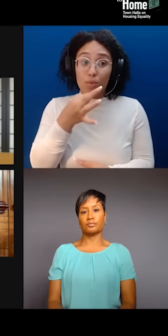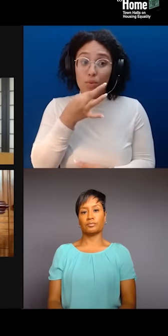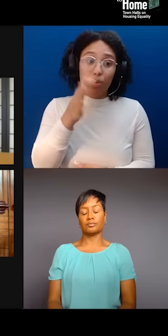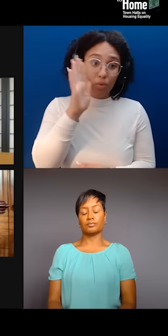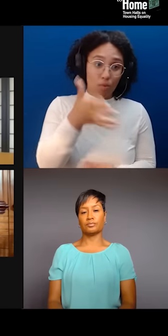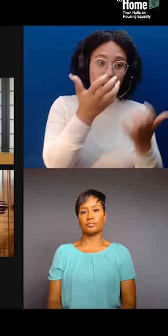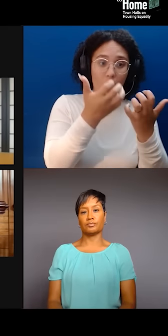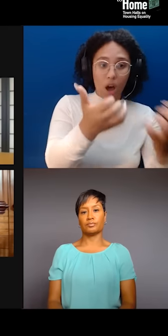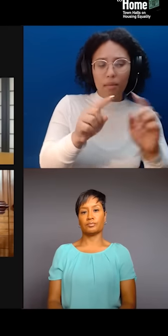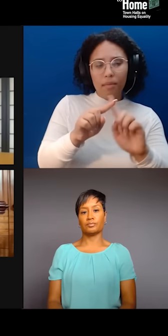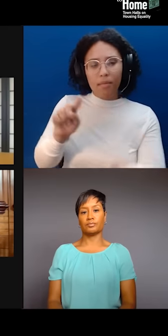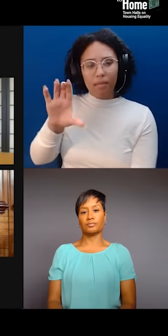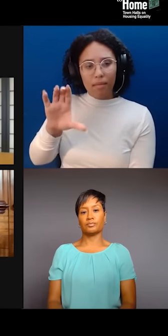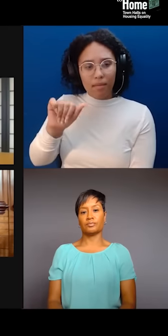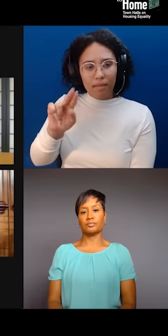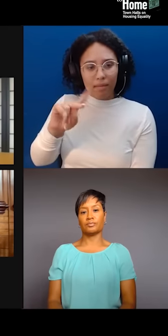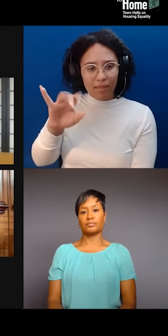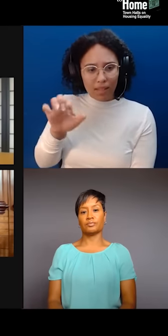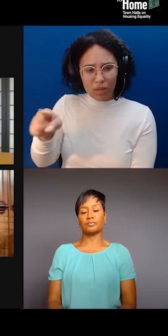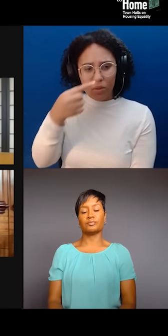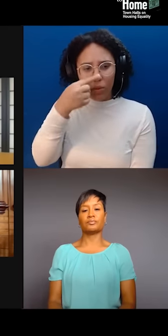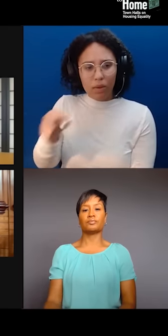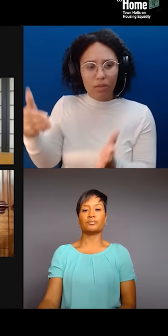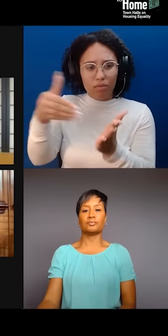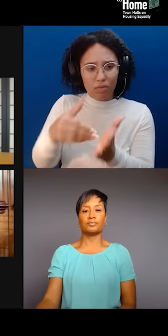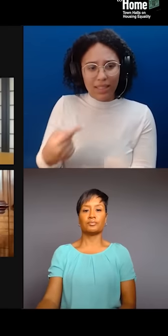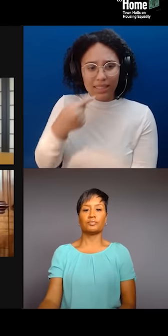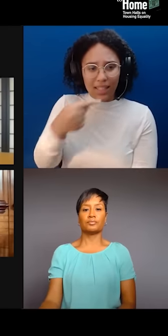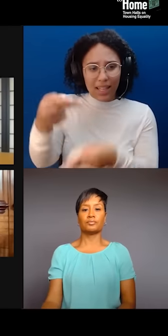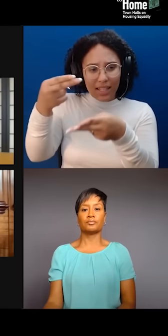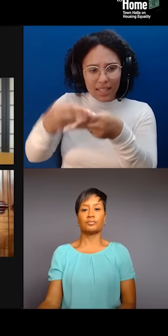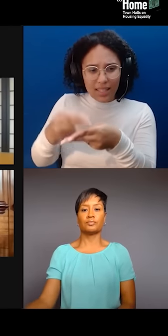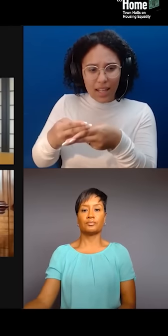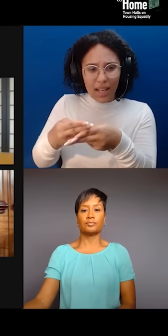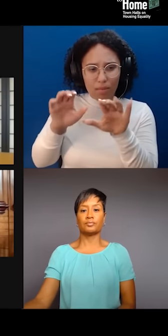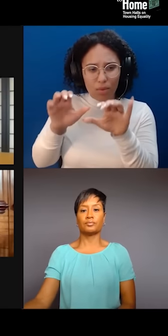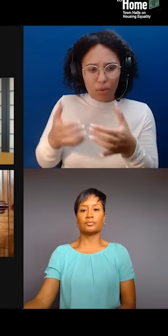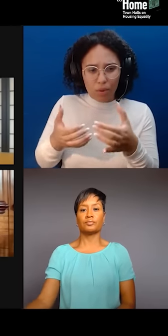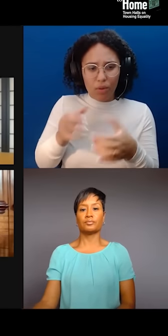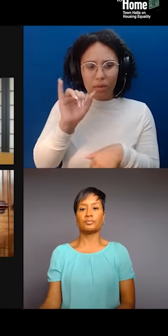that lifted up the idea of the territorial acknowledgements instead of land acknowledgements. What's the name of their-